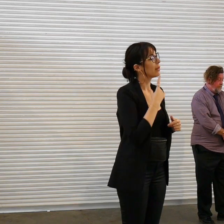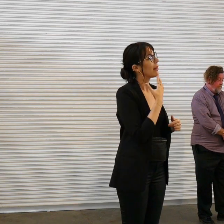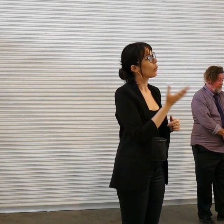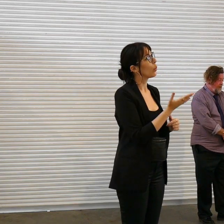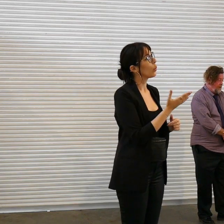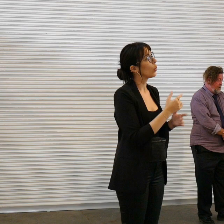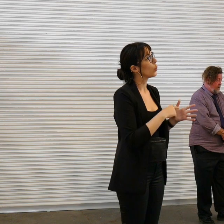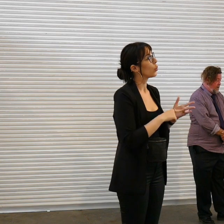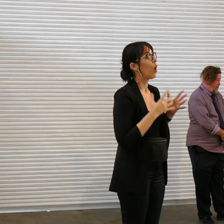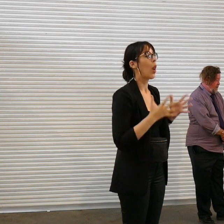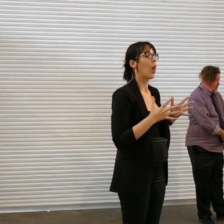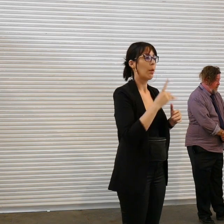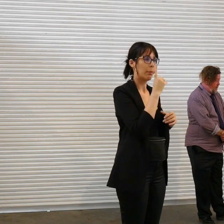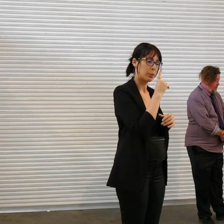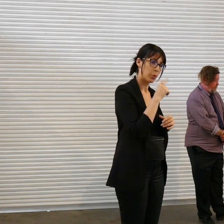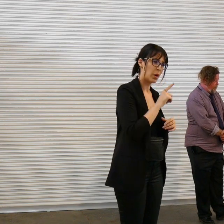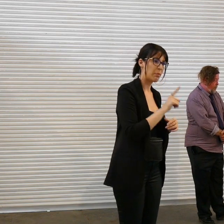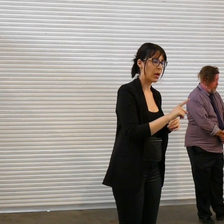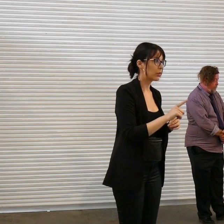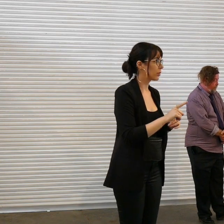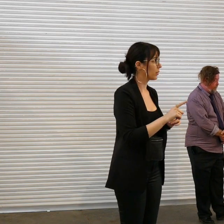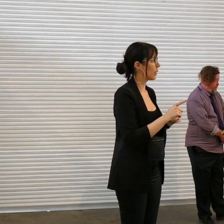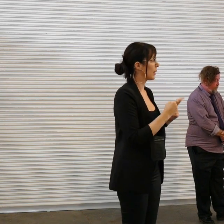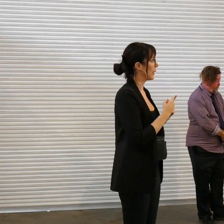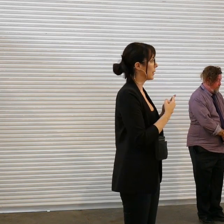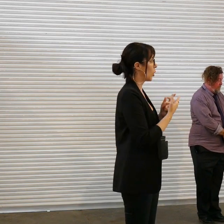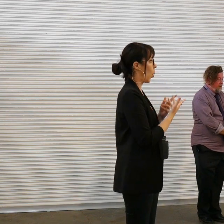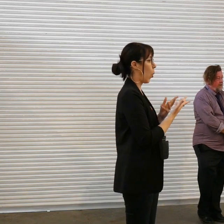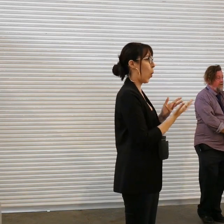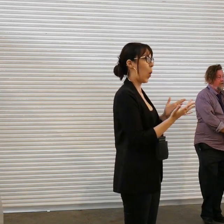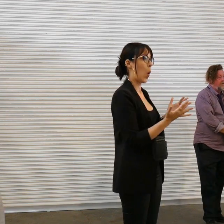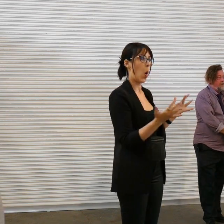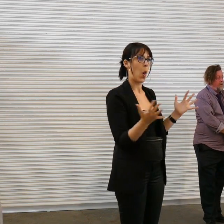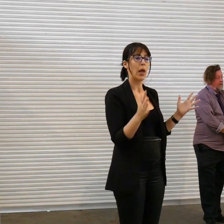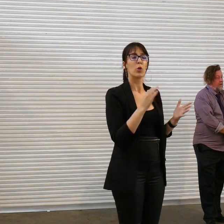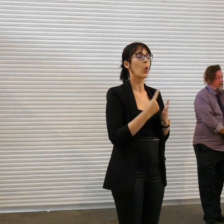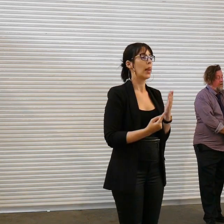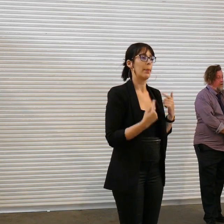lots and lots of people but there's like a whole this was not just me at all like I was like the